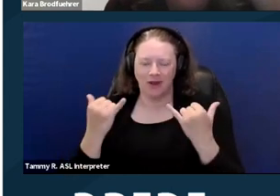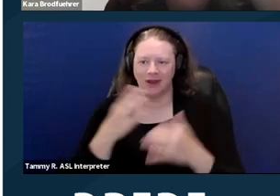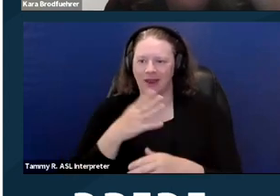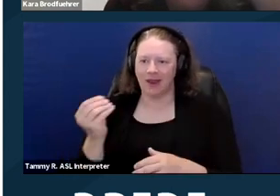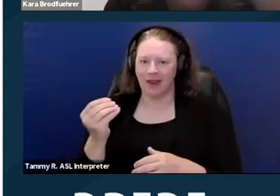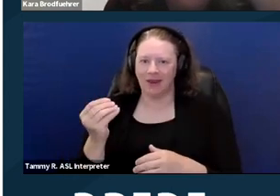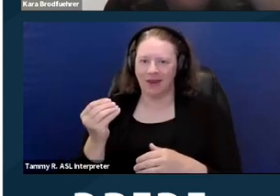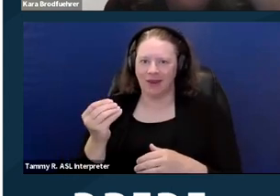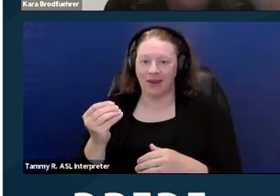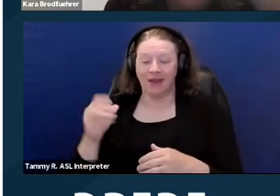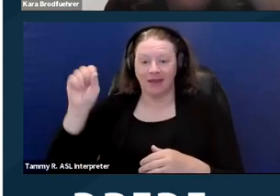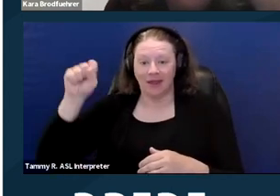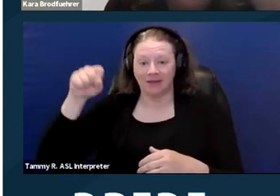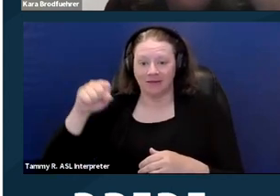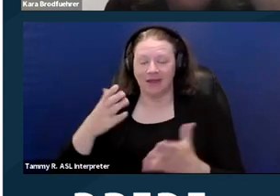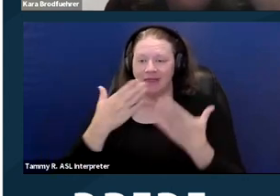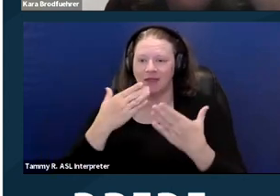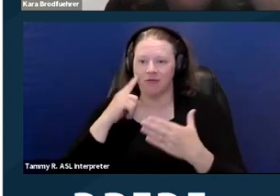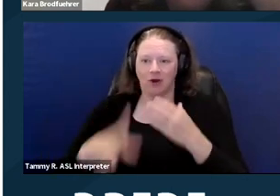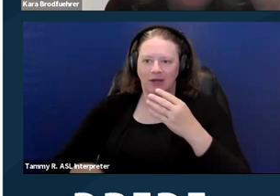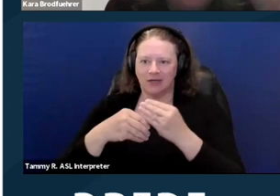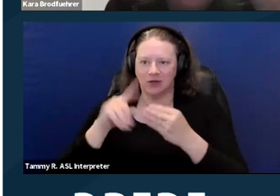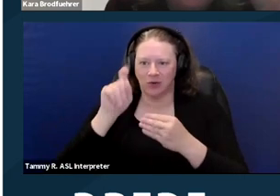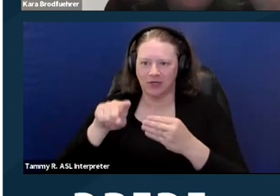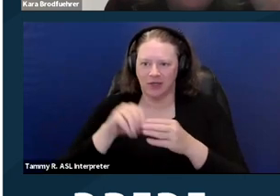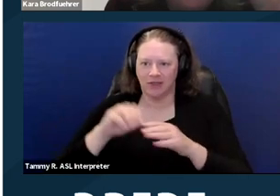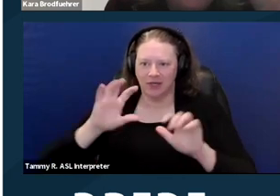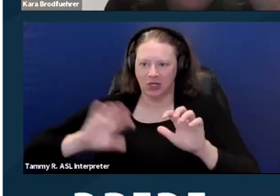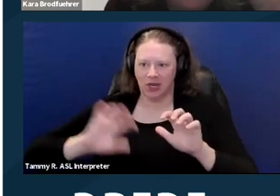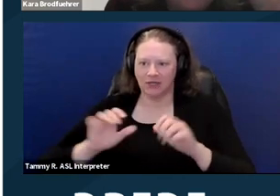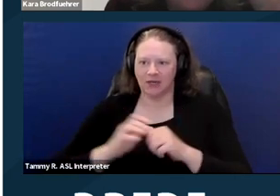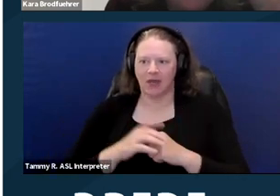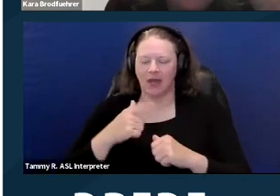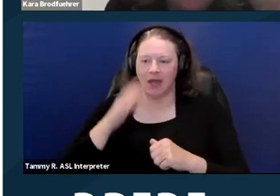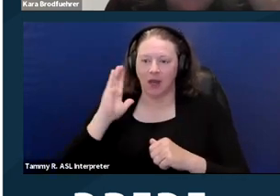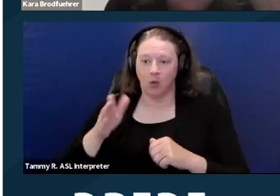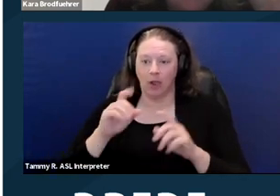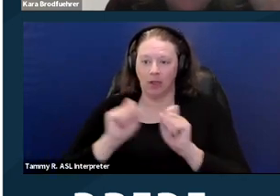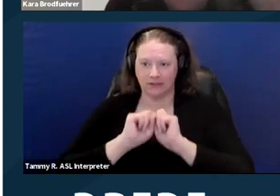Okay, yes, I thank you for the additional question in the chat. I will be sending around the slides